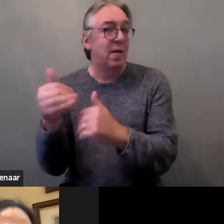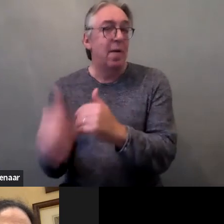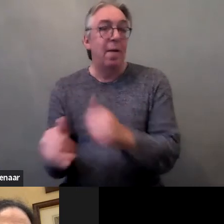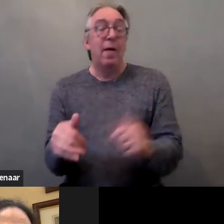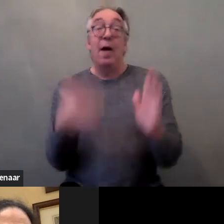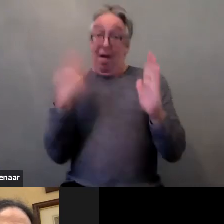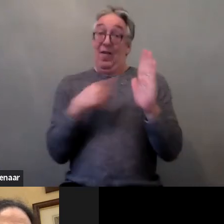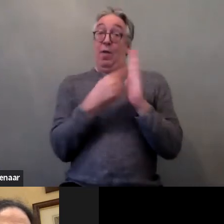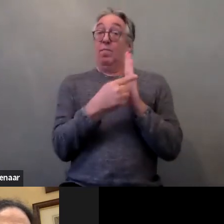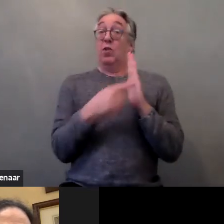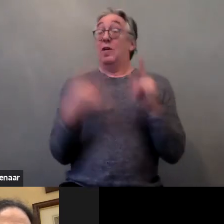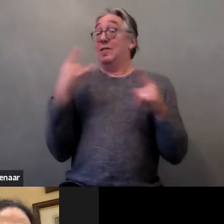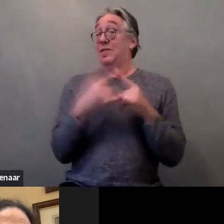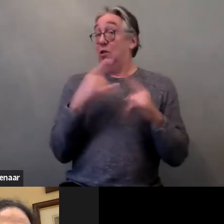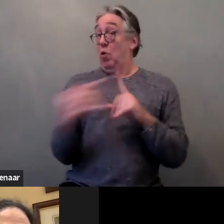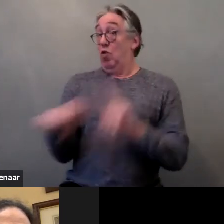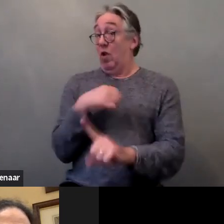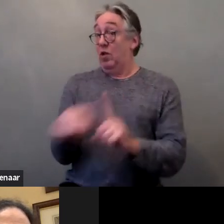sexual violence and forced sterilization.